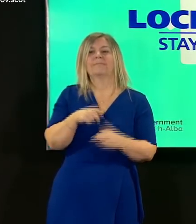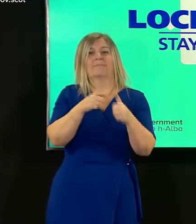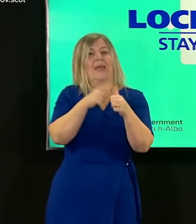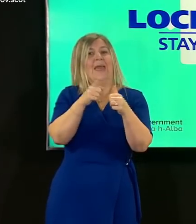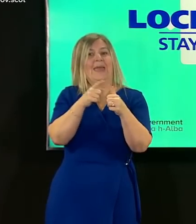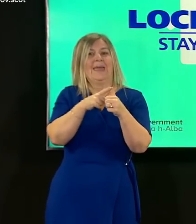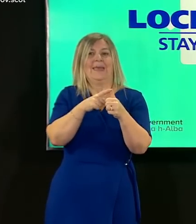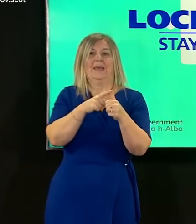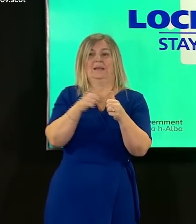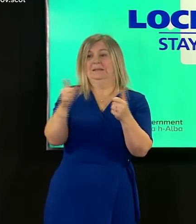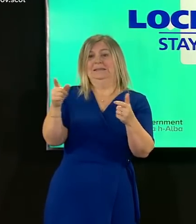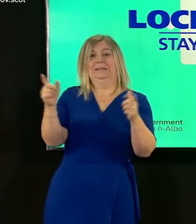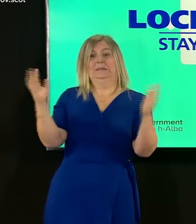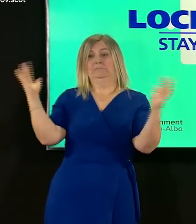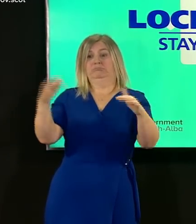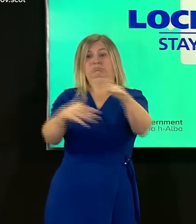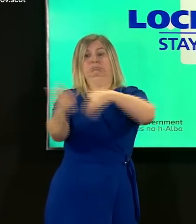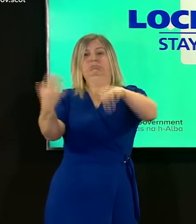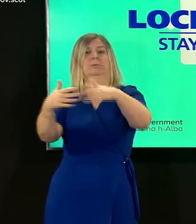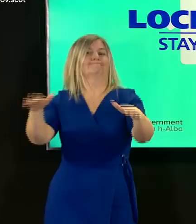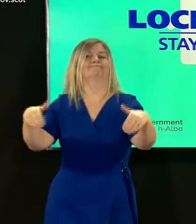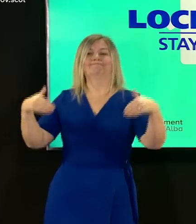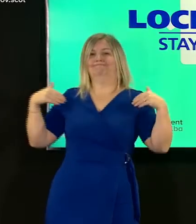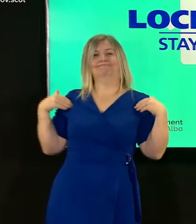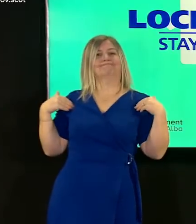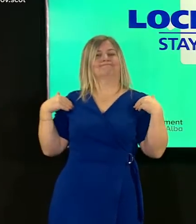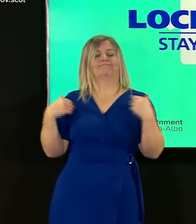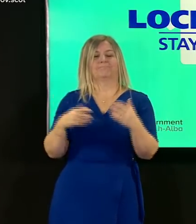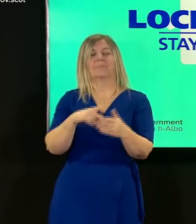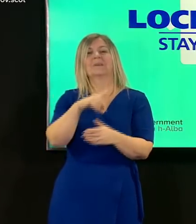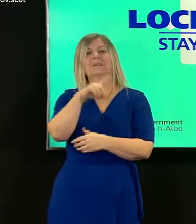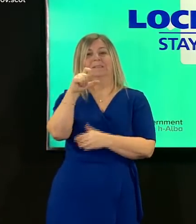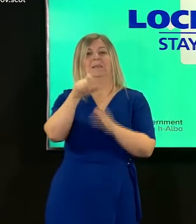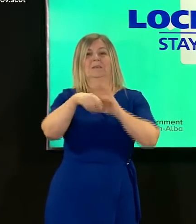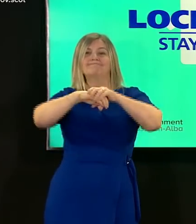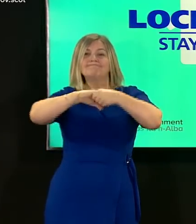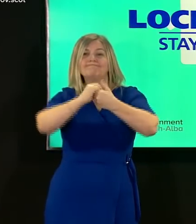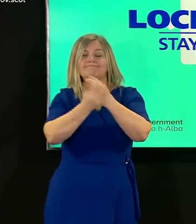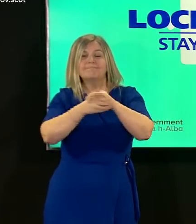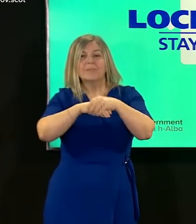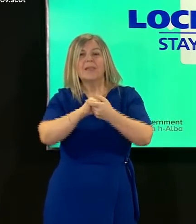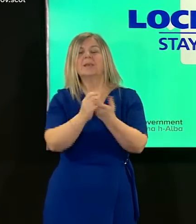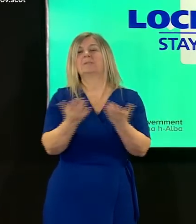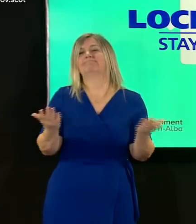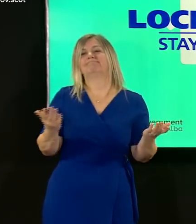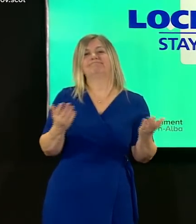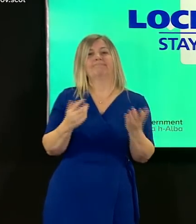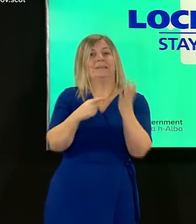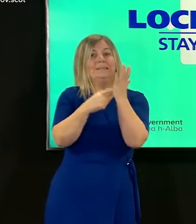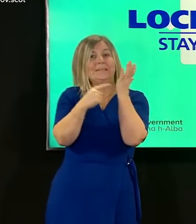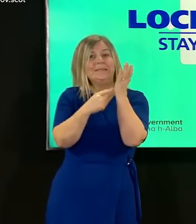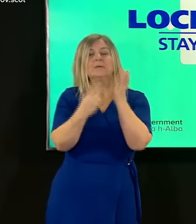avoid anywhere busy clean hands and surfaces use two meter distancing if you're talking to someone